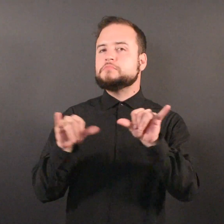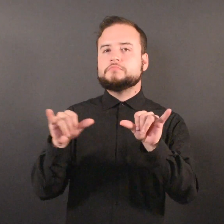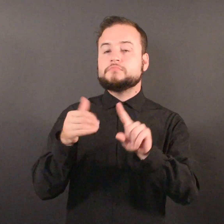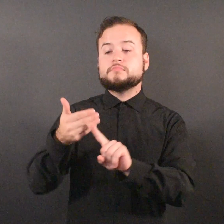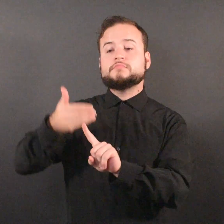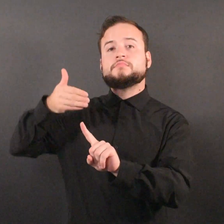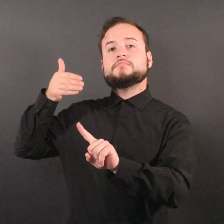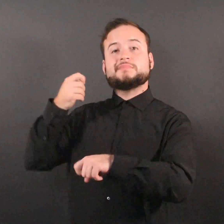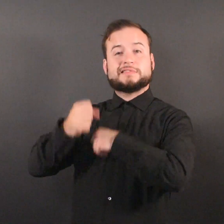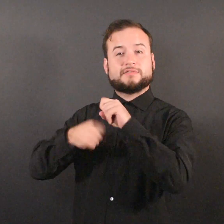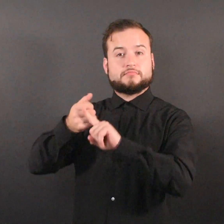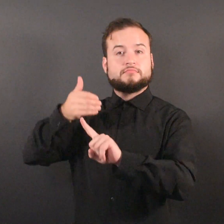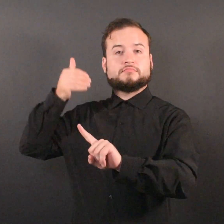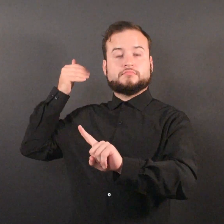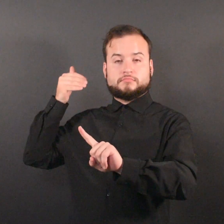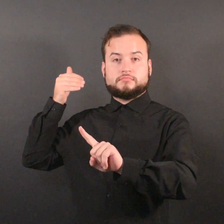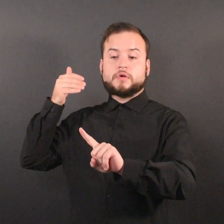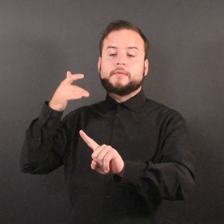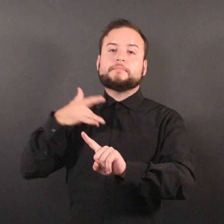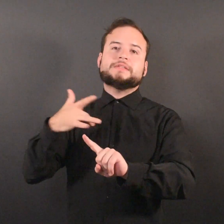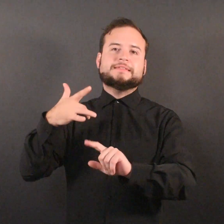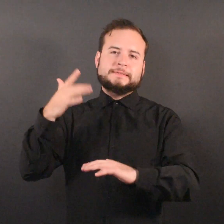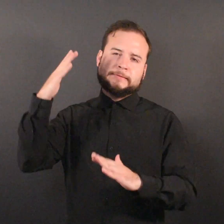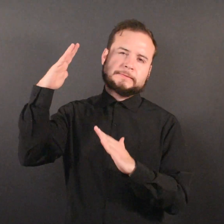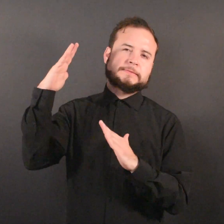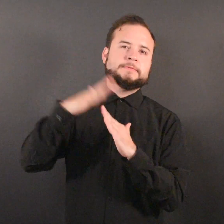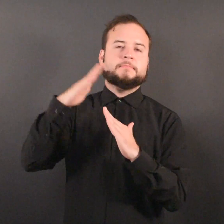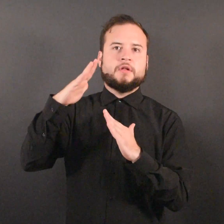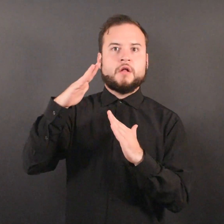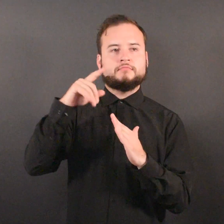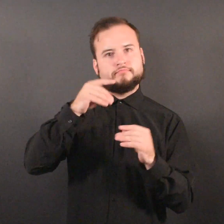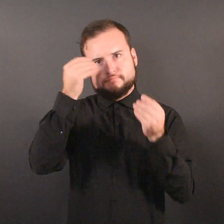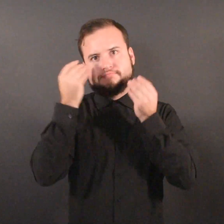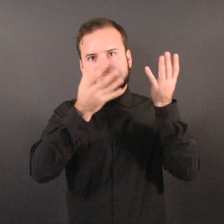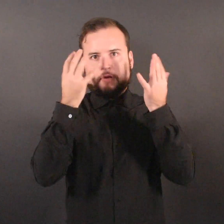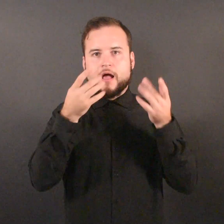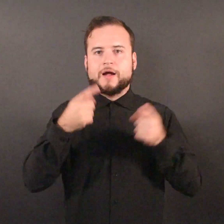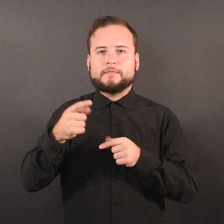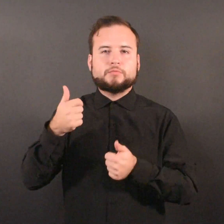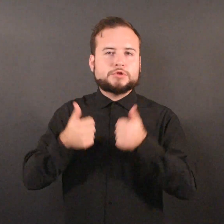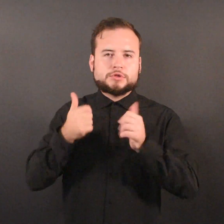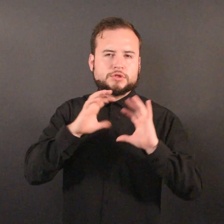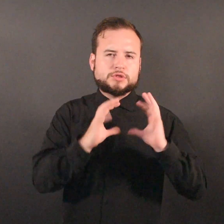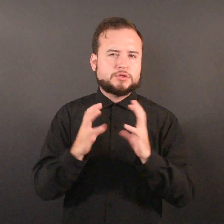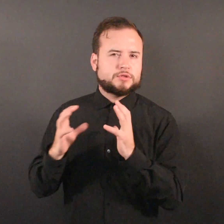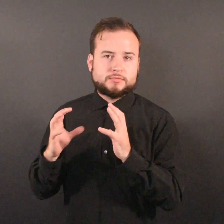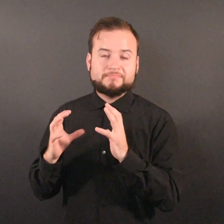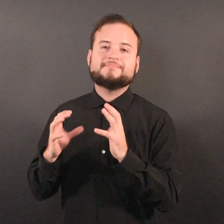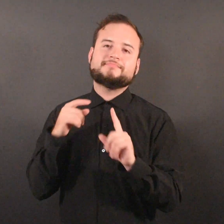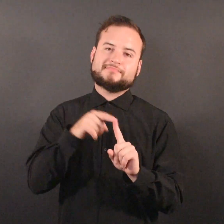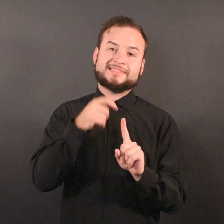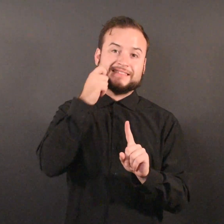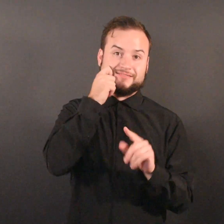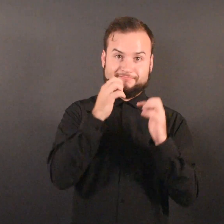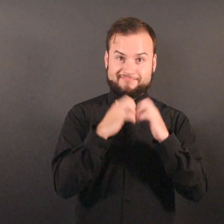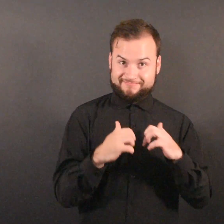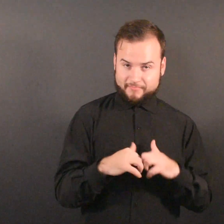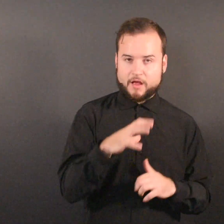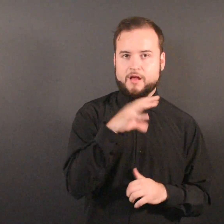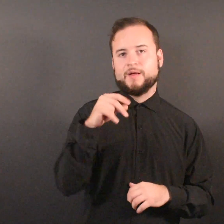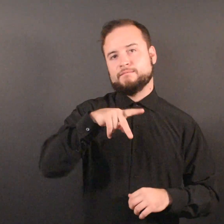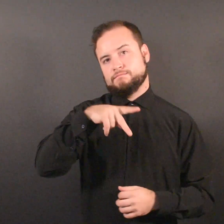As in years past, pressure ulcers and falls were the most reported events,